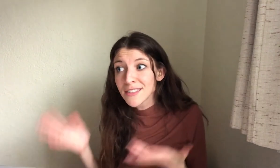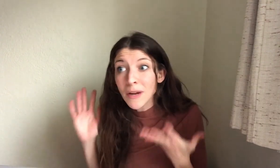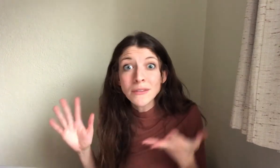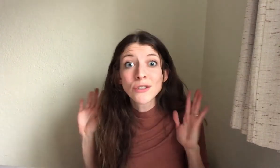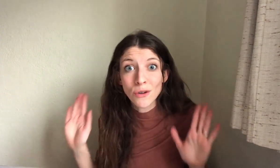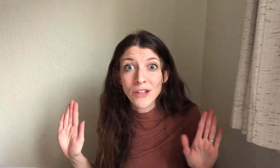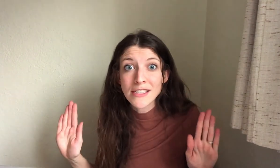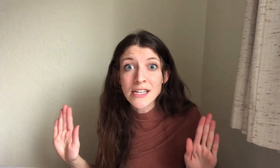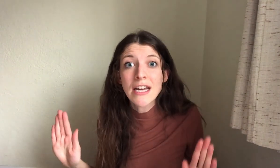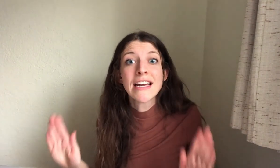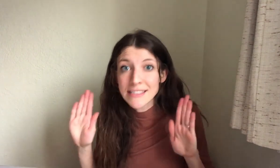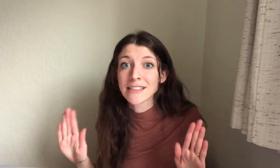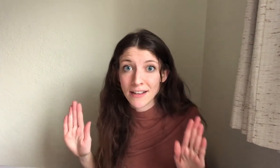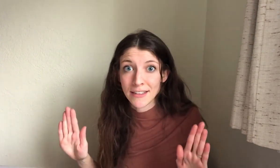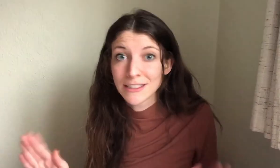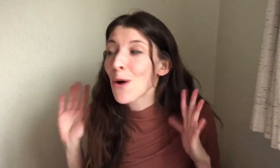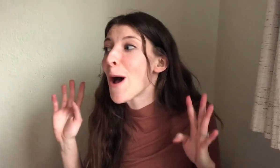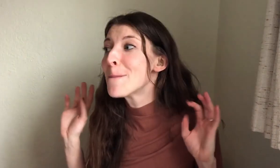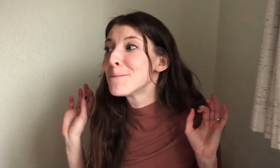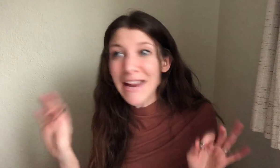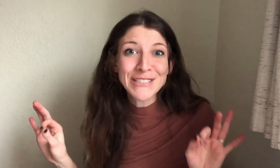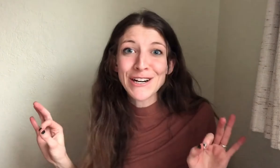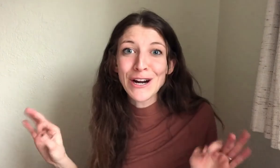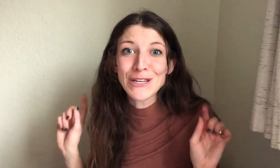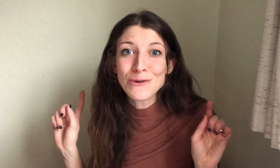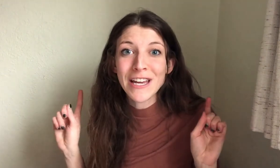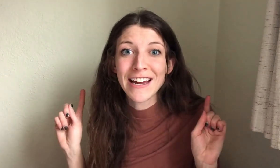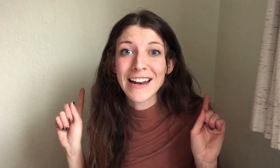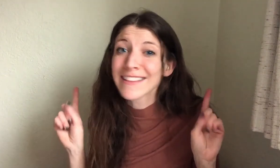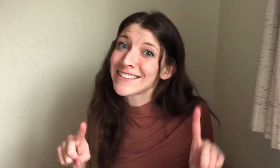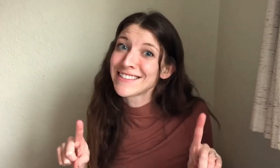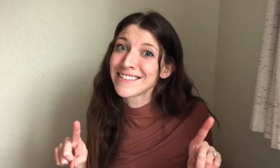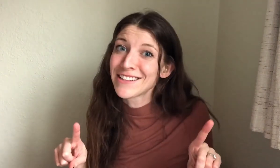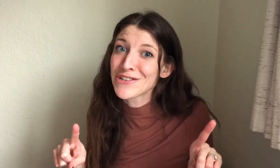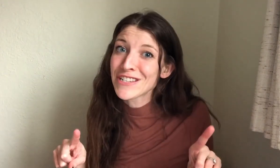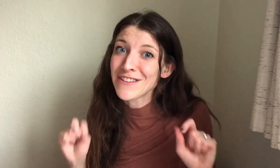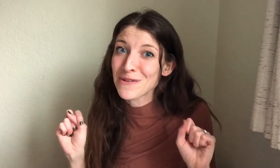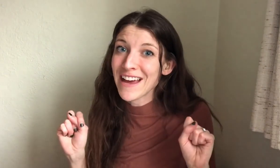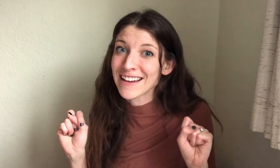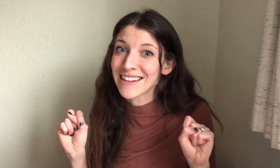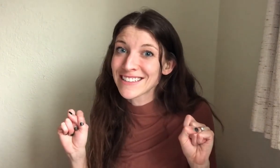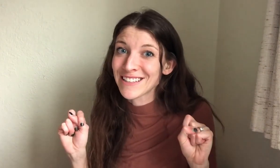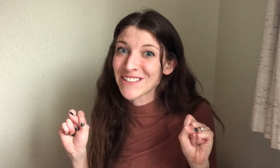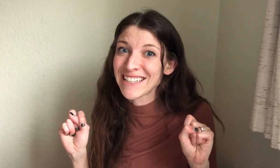sometimes socializing is exhausting, so make sure you can at least hear your TV with that accessory,